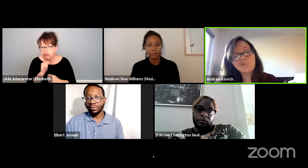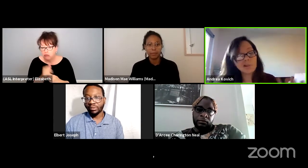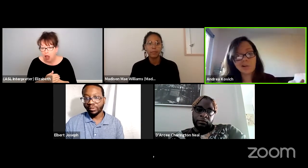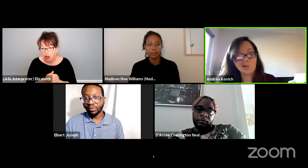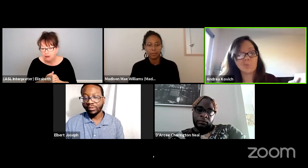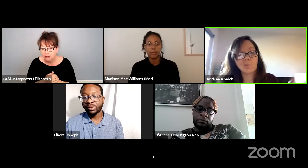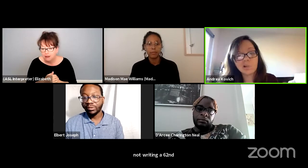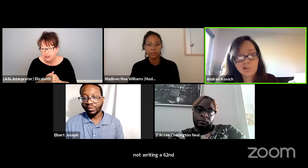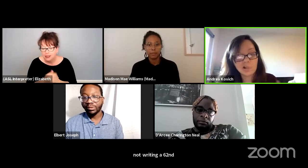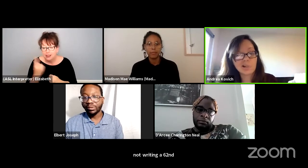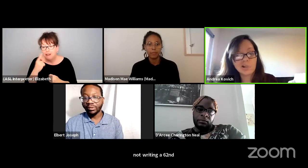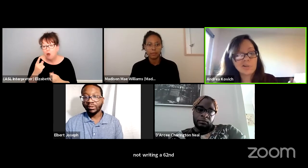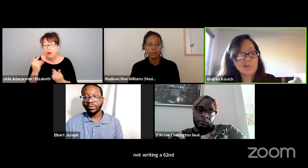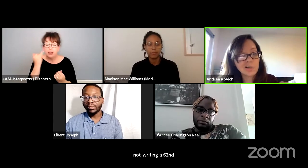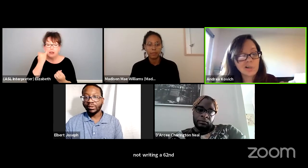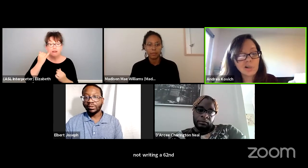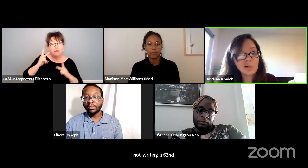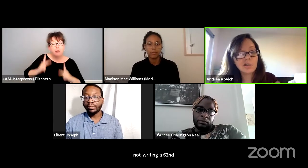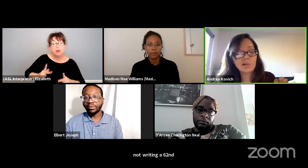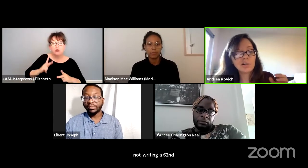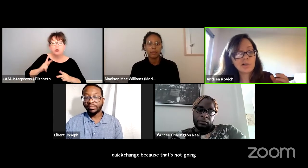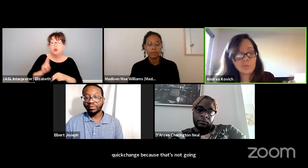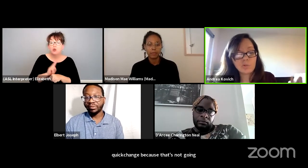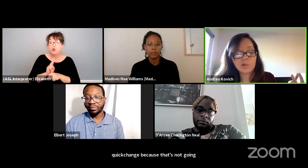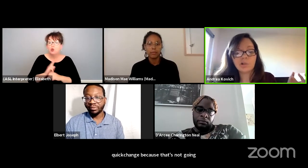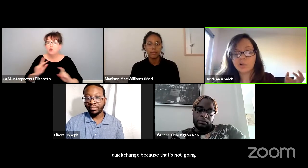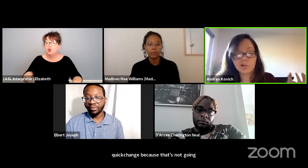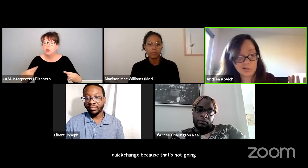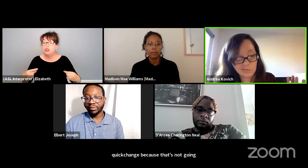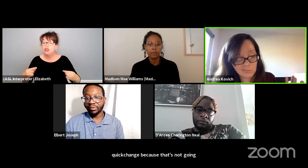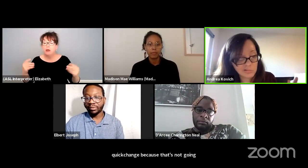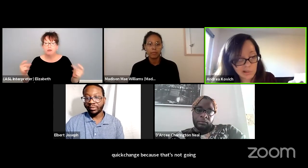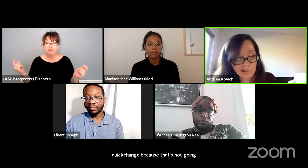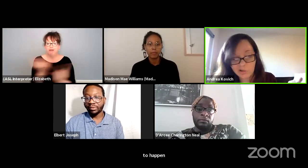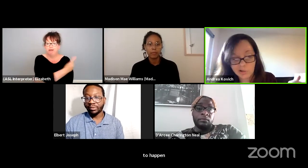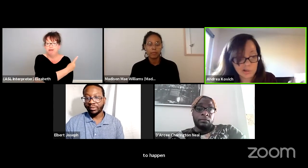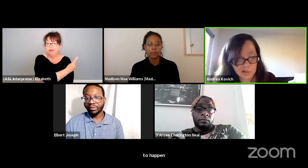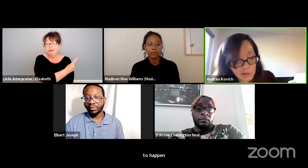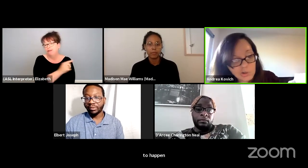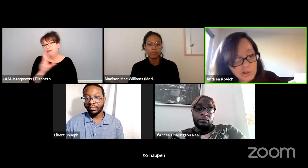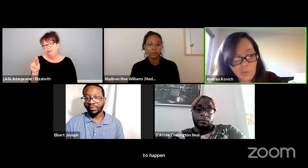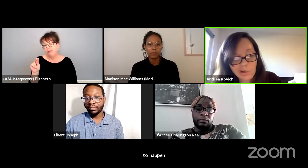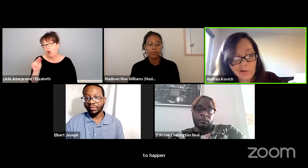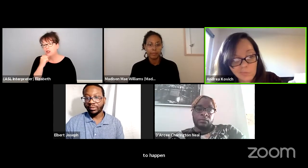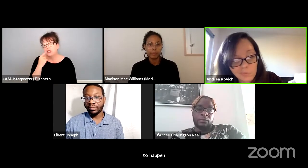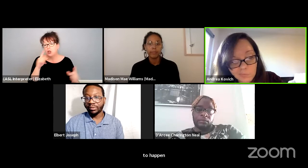for like a wheelchair user who just that doesn't go so well.